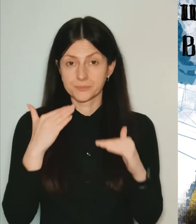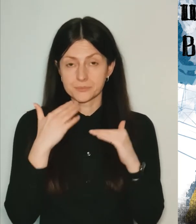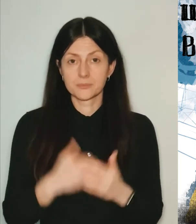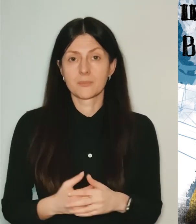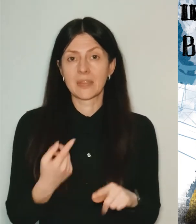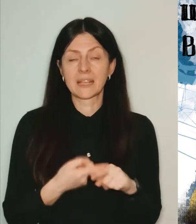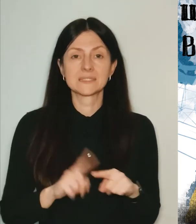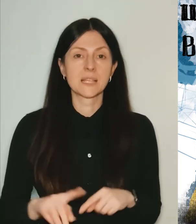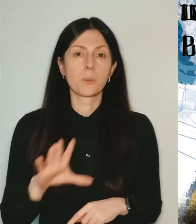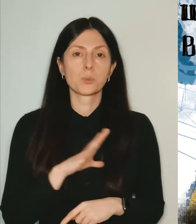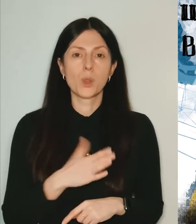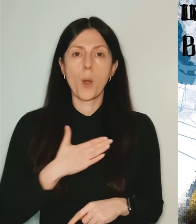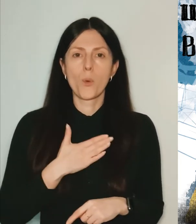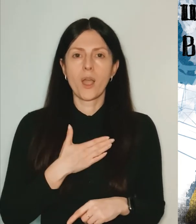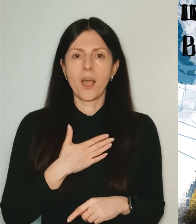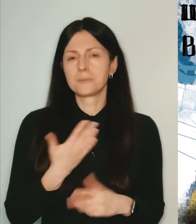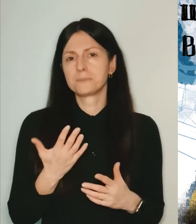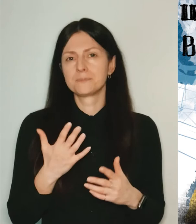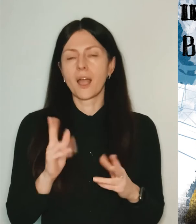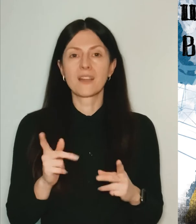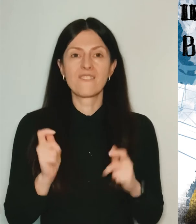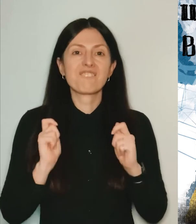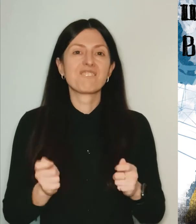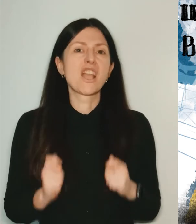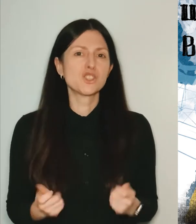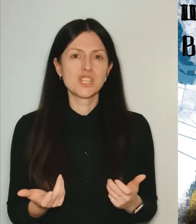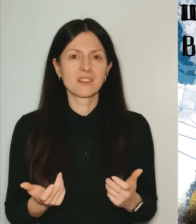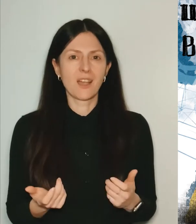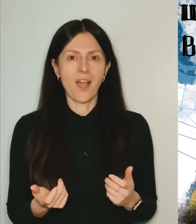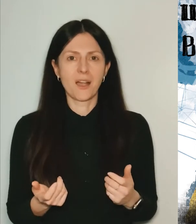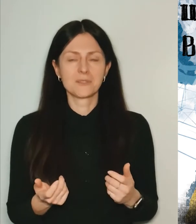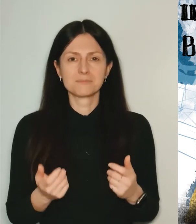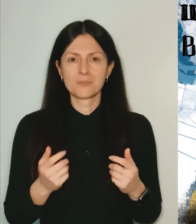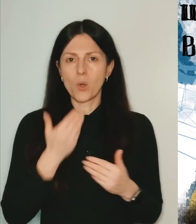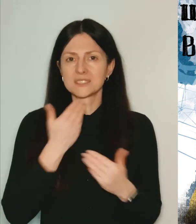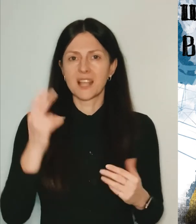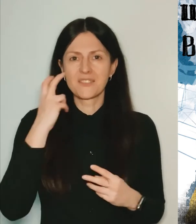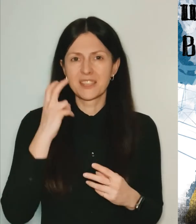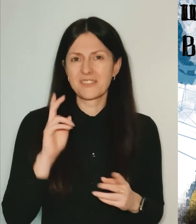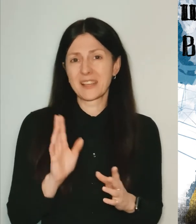I wouldn’t say it was my last party in Kyiv, but some sort of it.